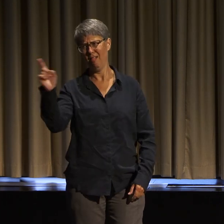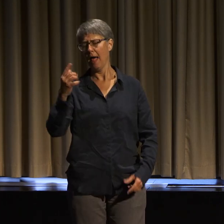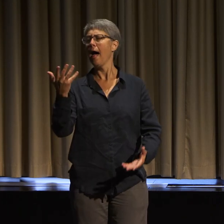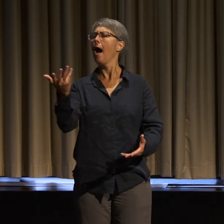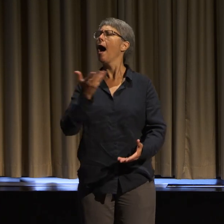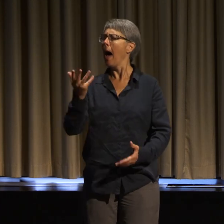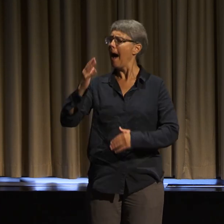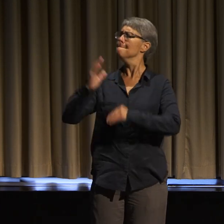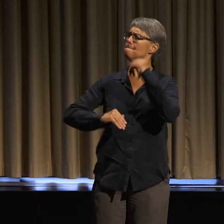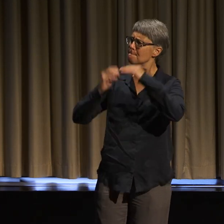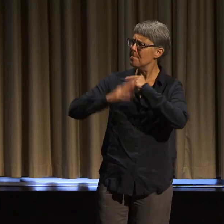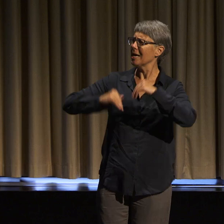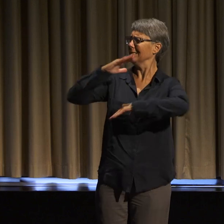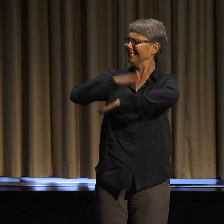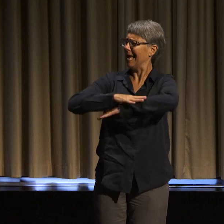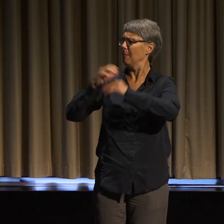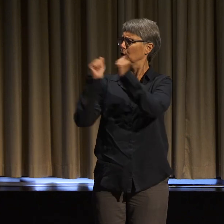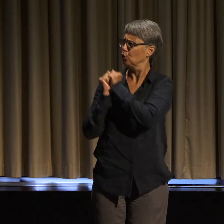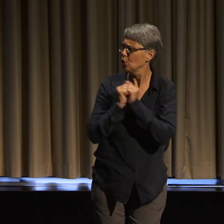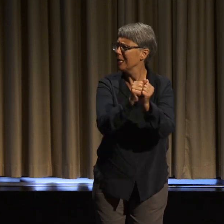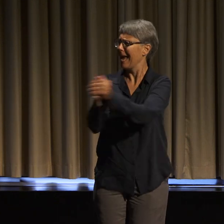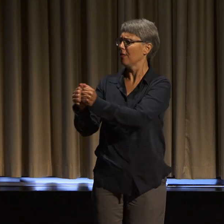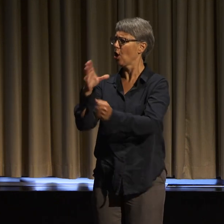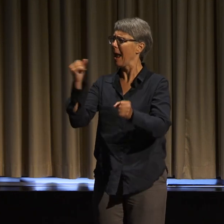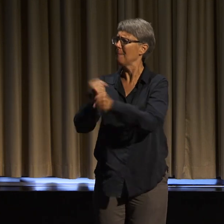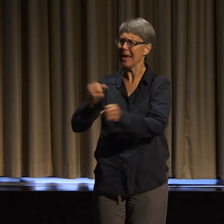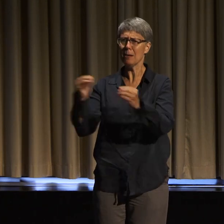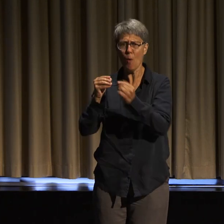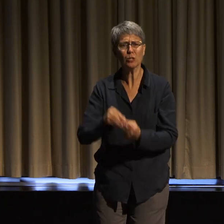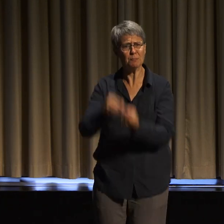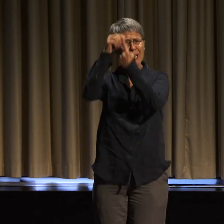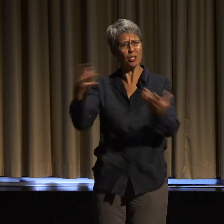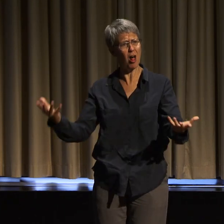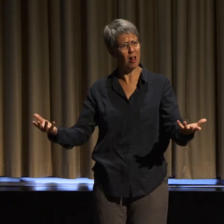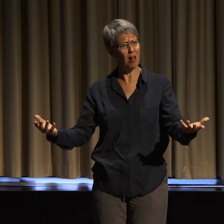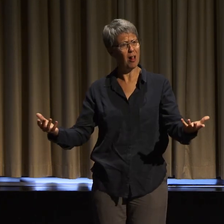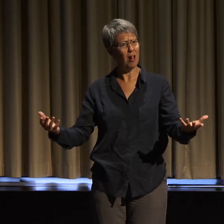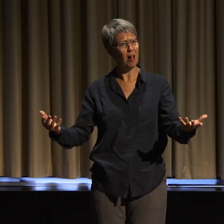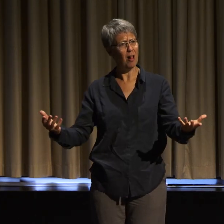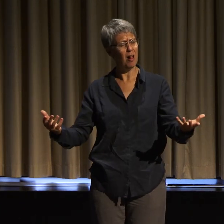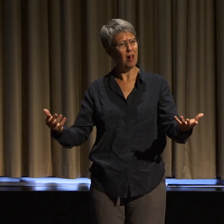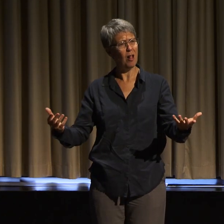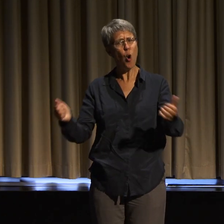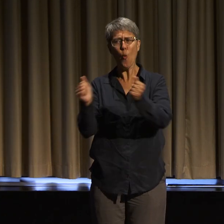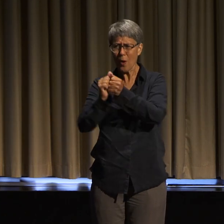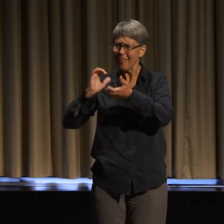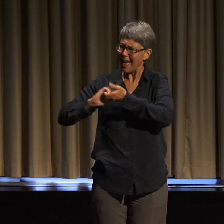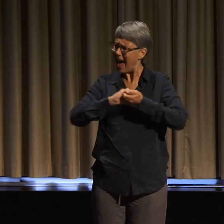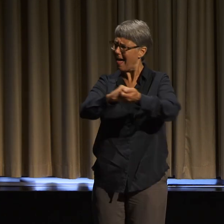more magnificent than a table together with our accomplices.